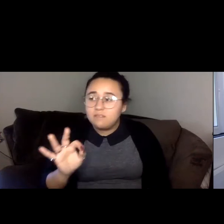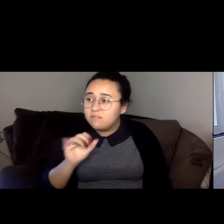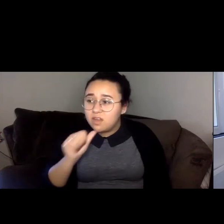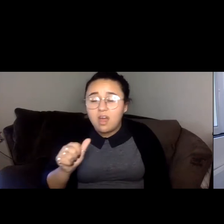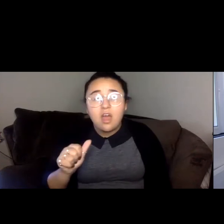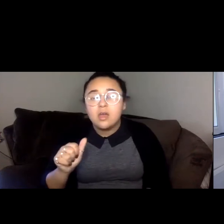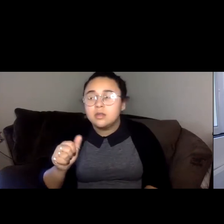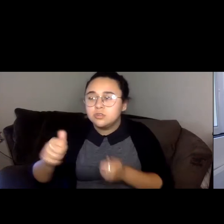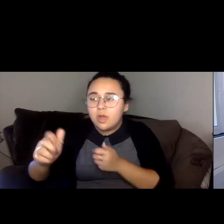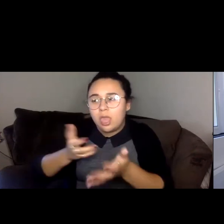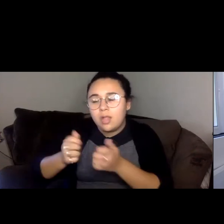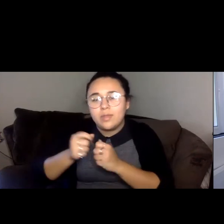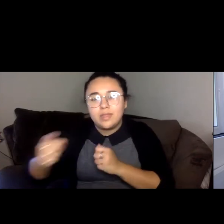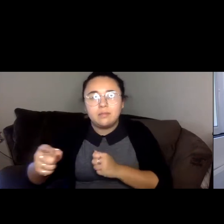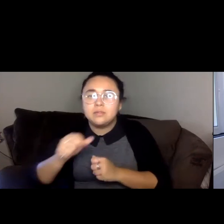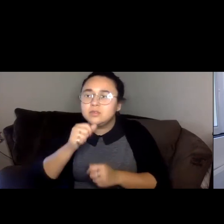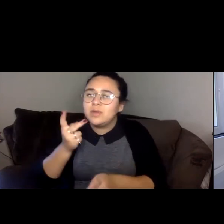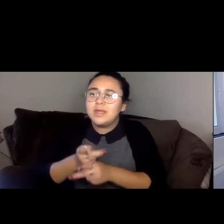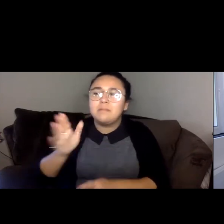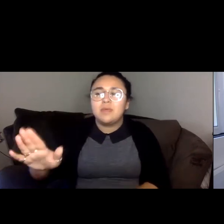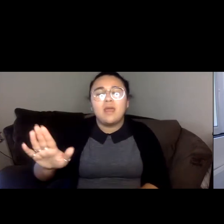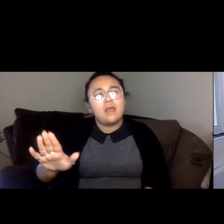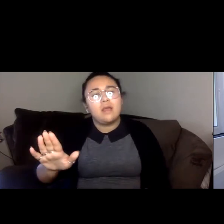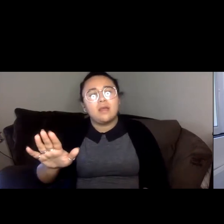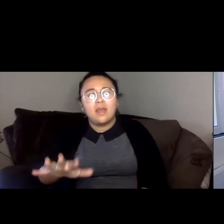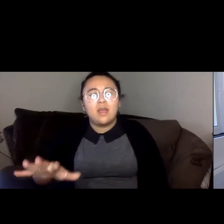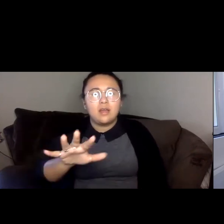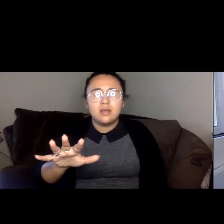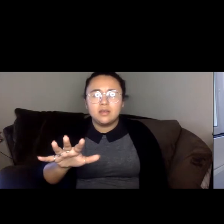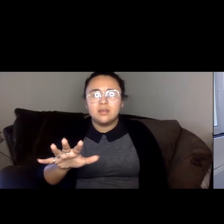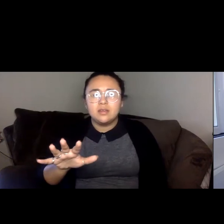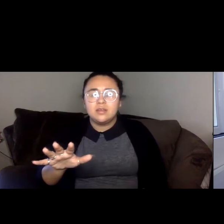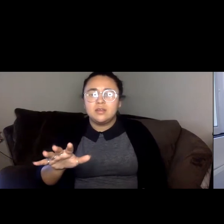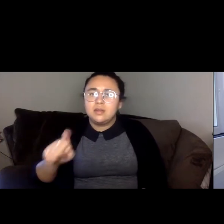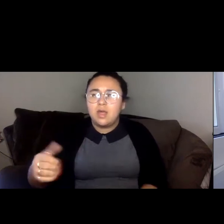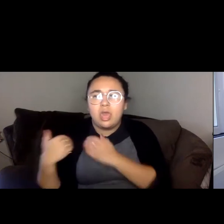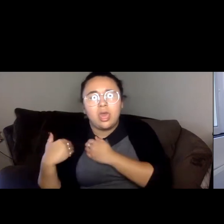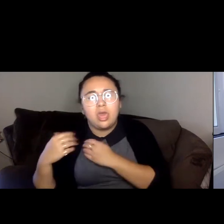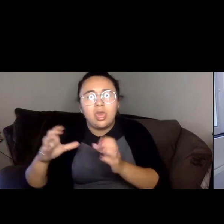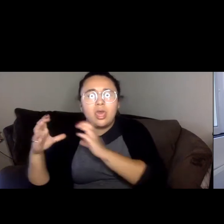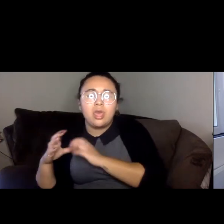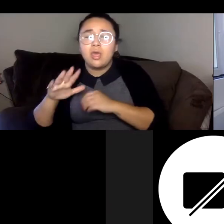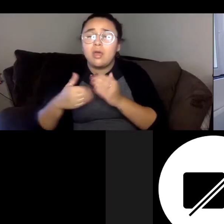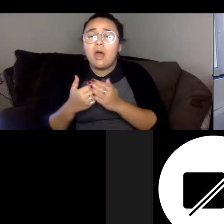Don't let them keep you in the kingdom fettered by obligation. With all my love, who don't.